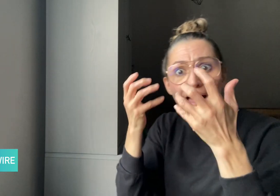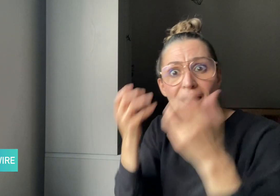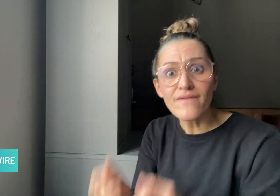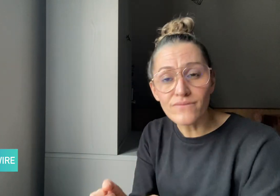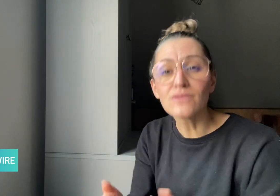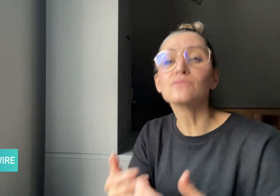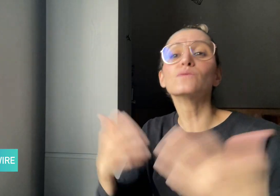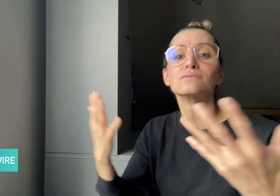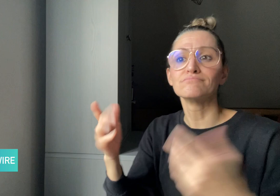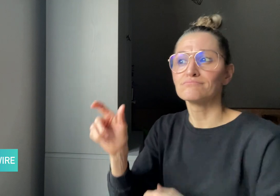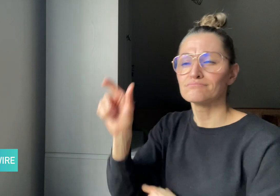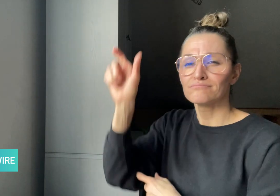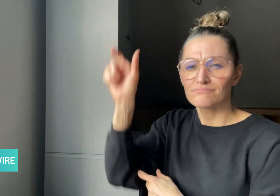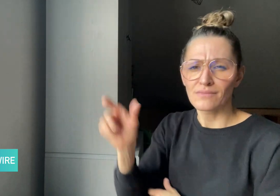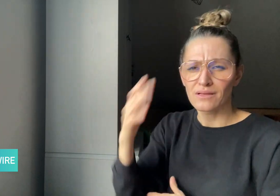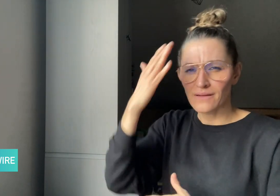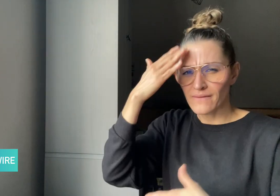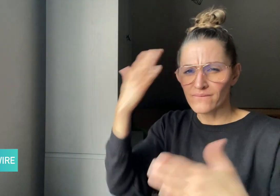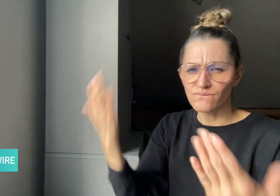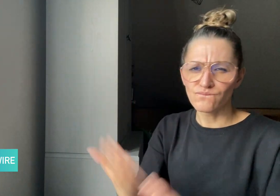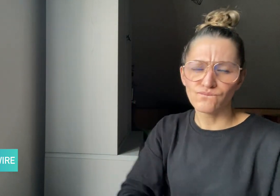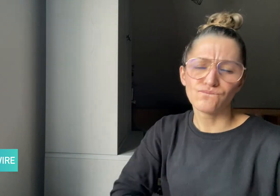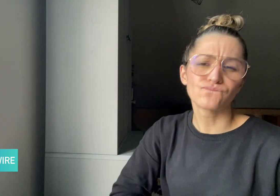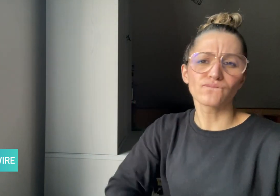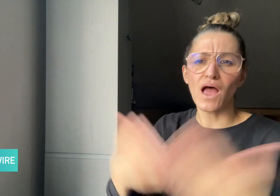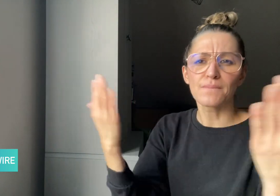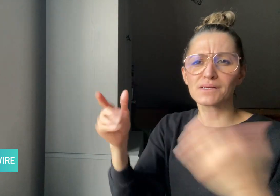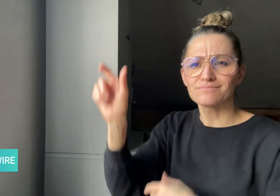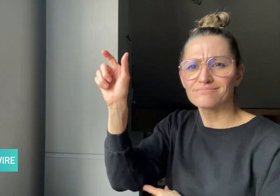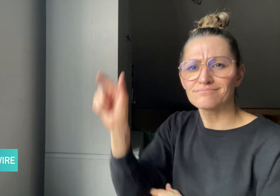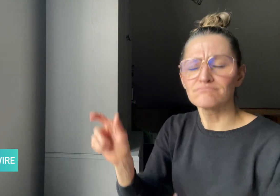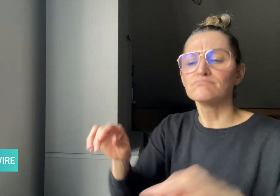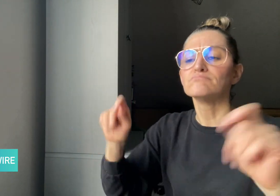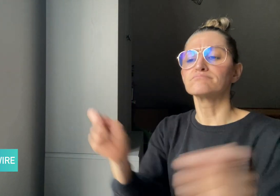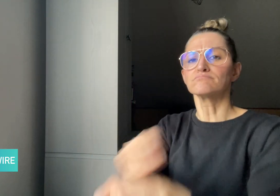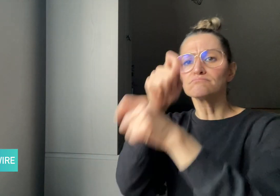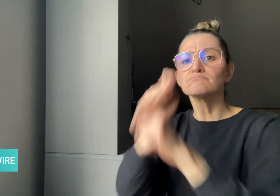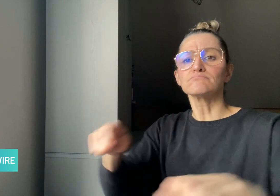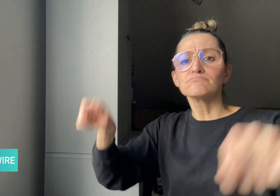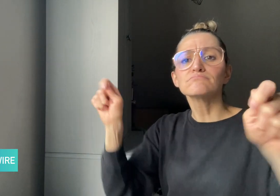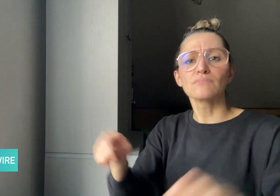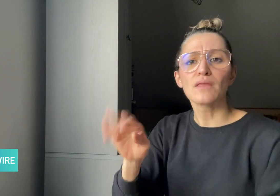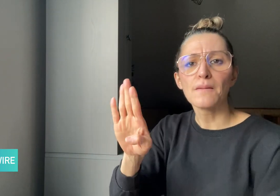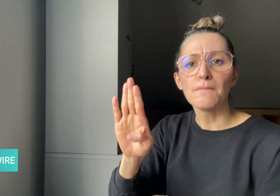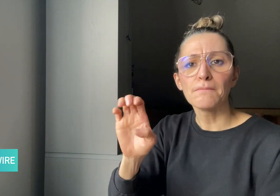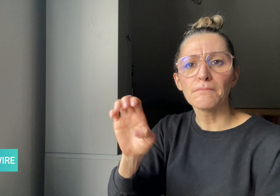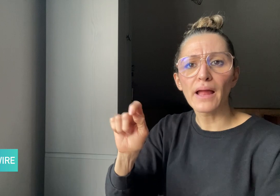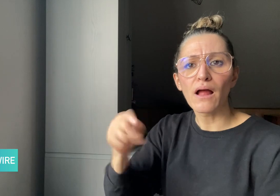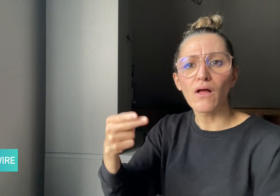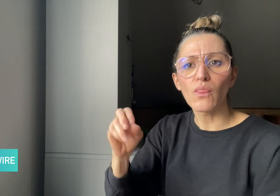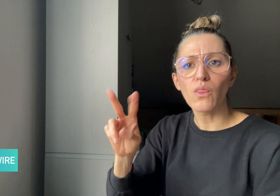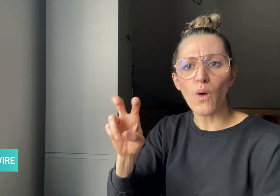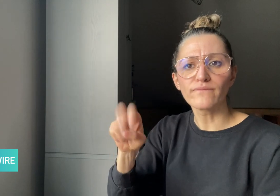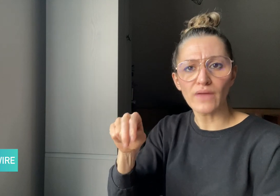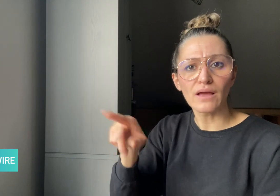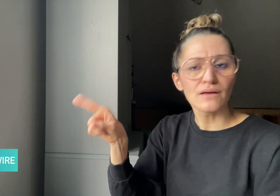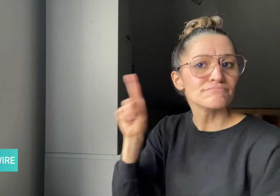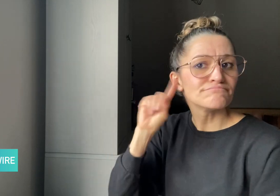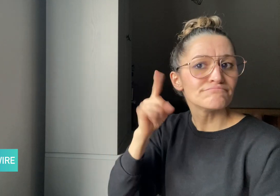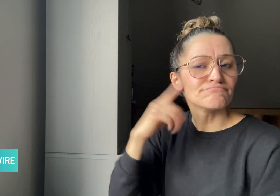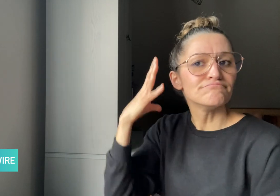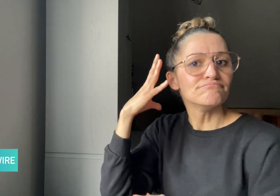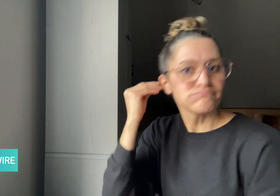the famous composer Beethoven who lost his hearing